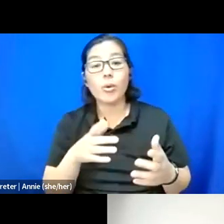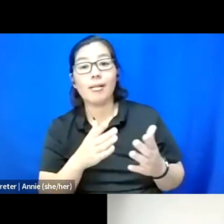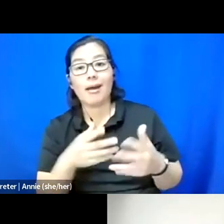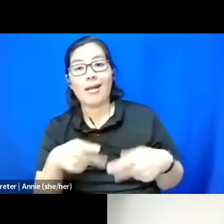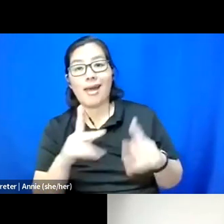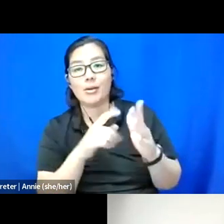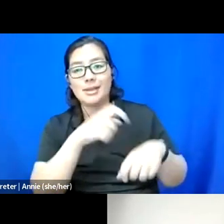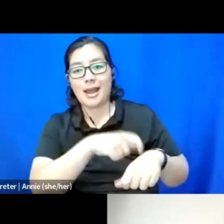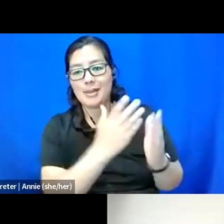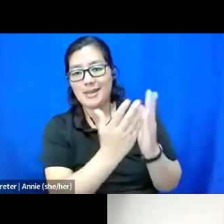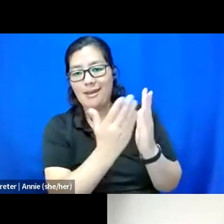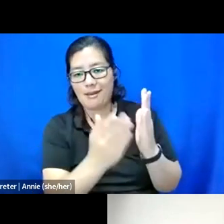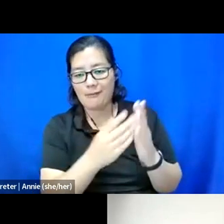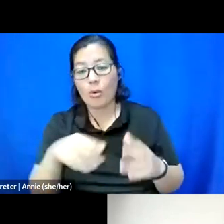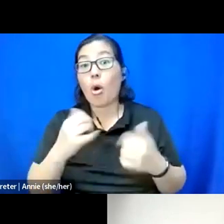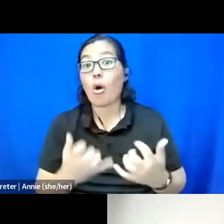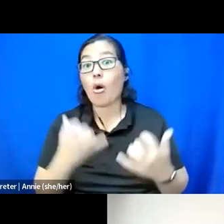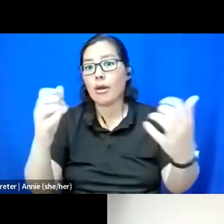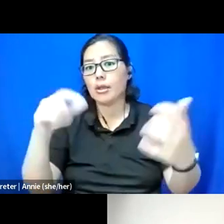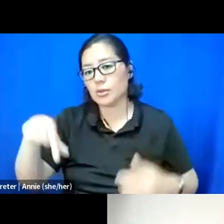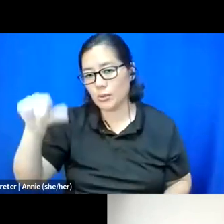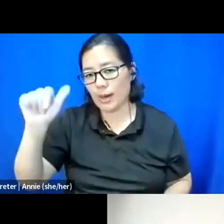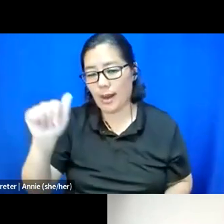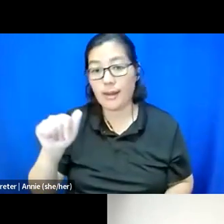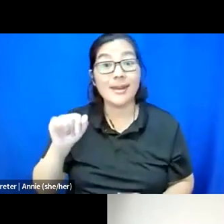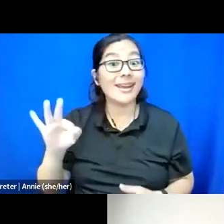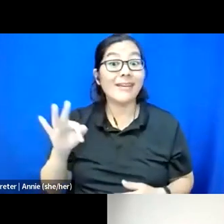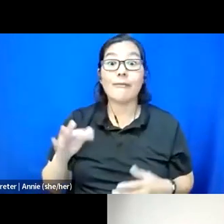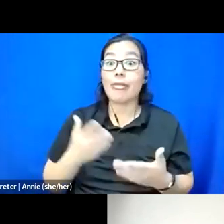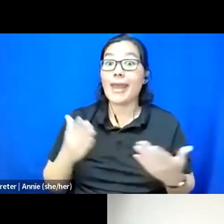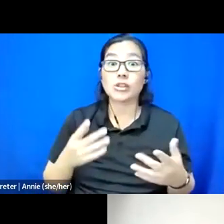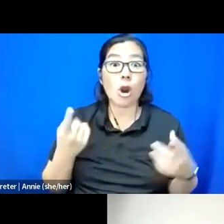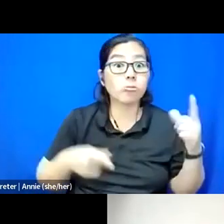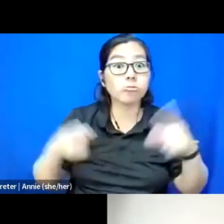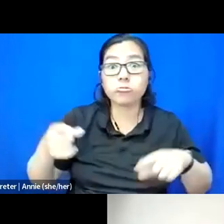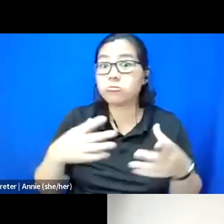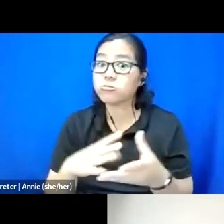So if things are sparking, if what's coming up is really resonating with you,